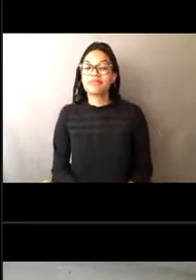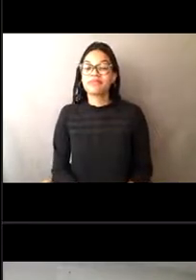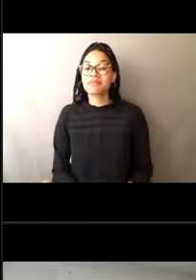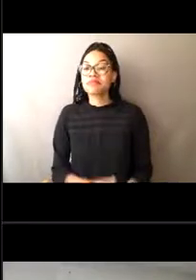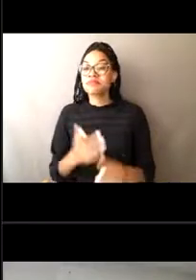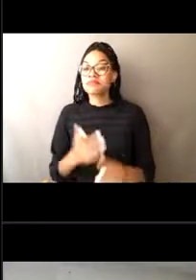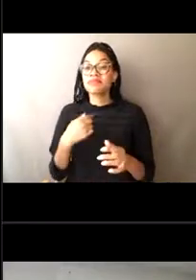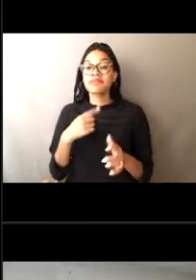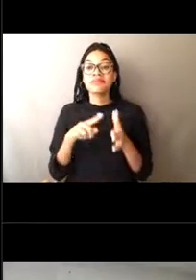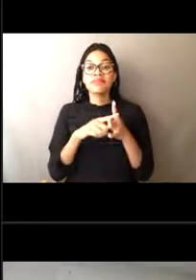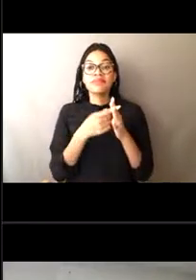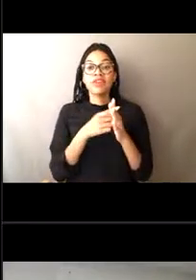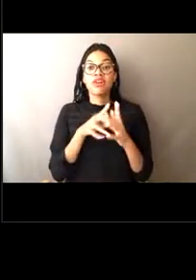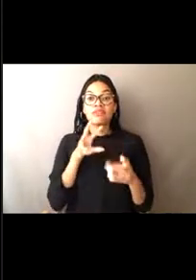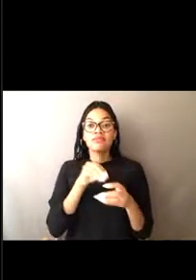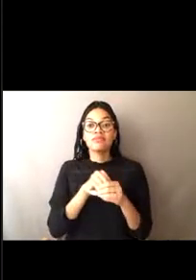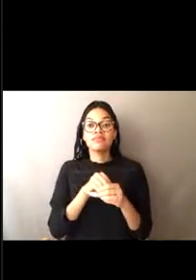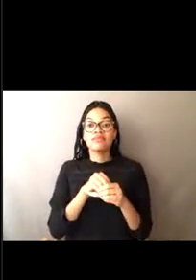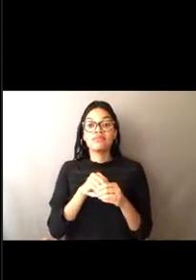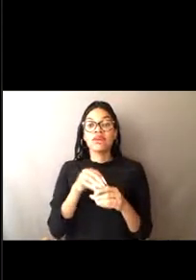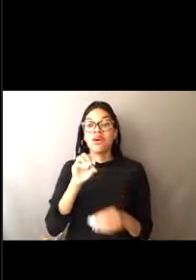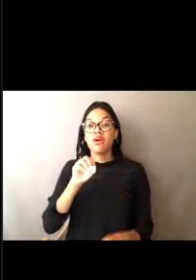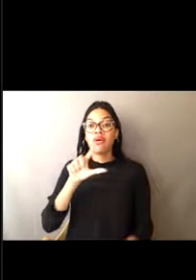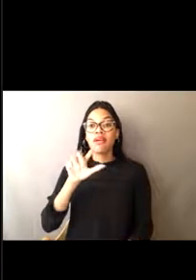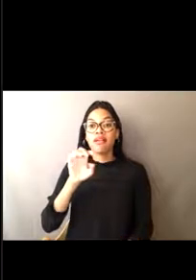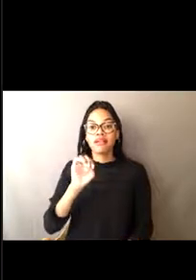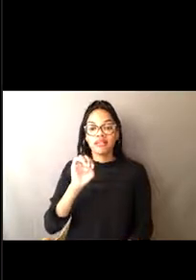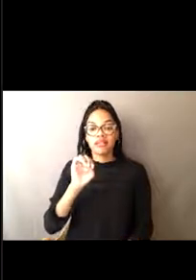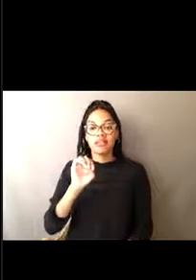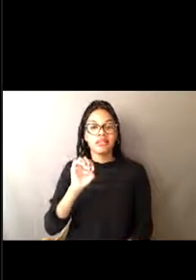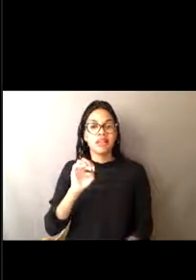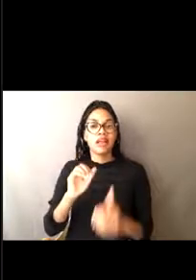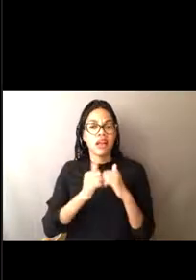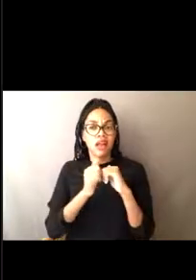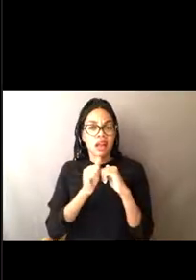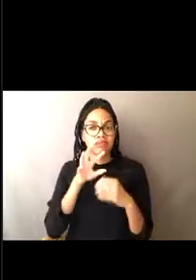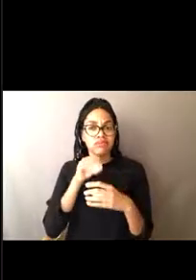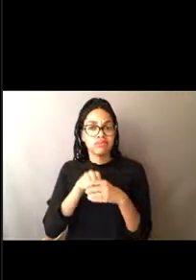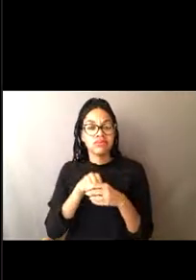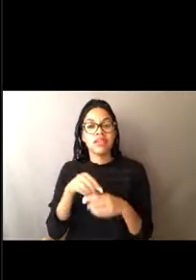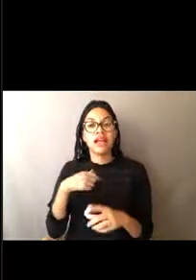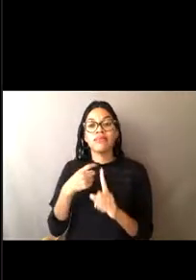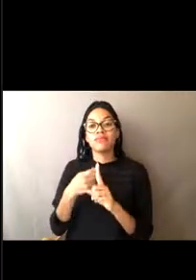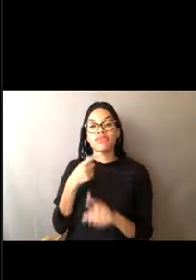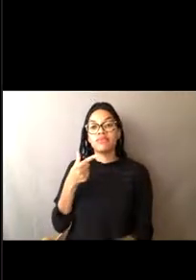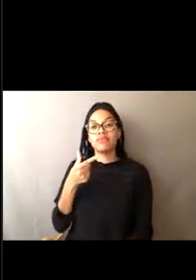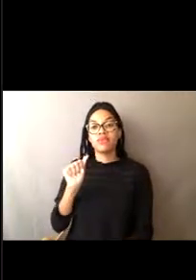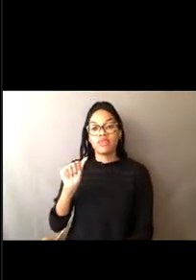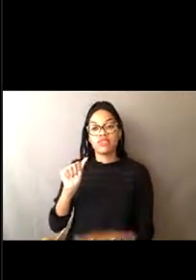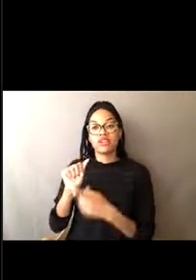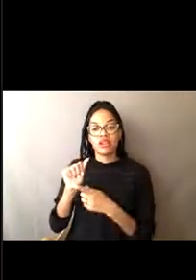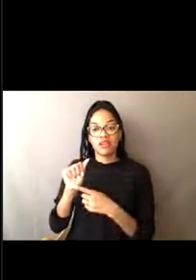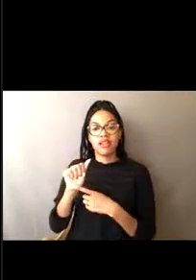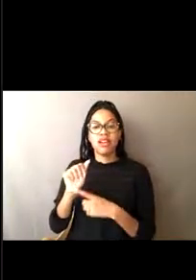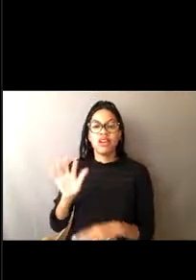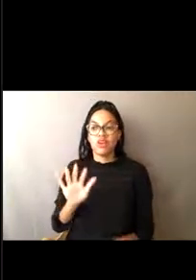in the Office of Law Enforcement, I'm from Georgia, from Coastal Georgia, and I got into fishing at a young age,